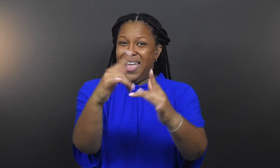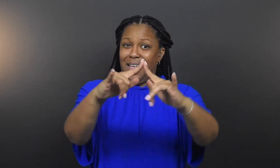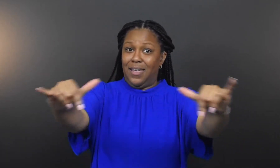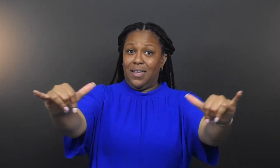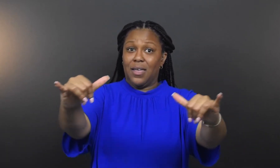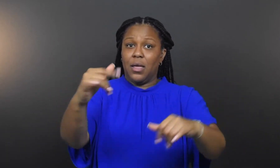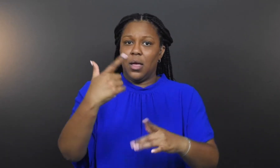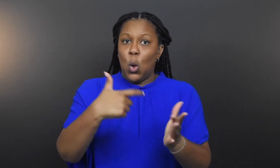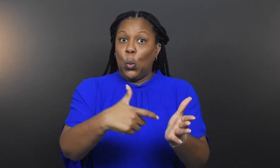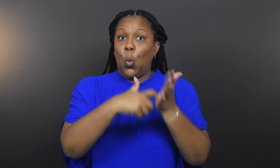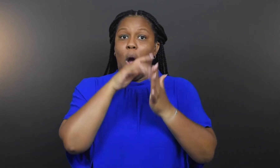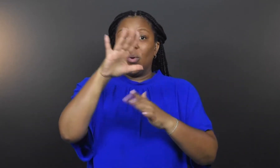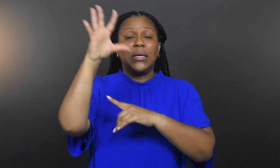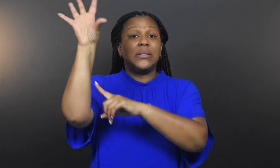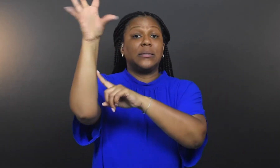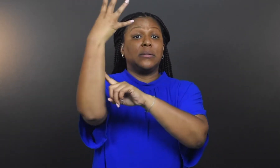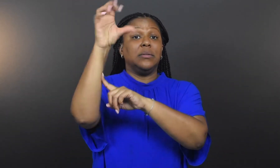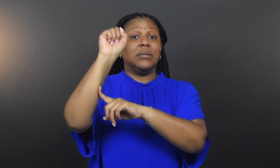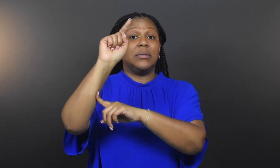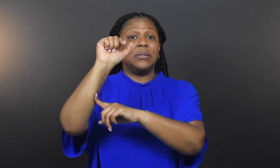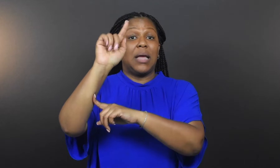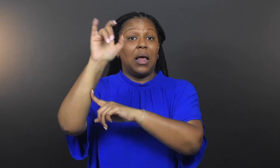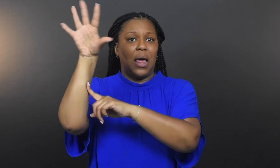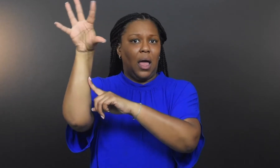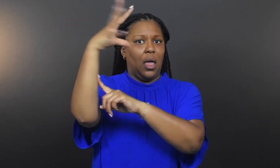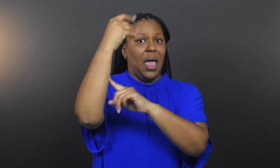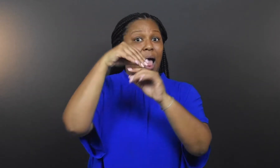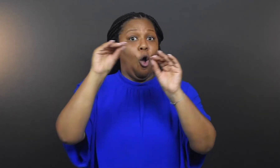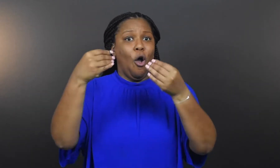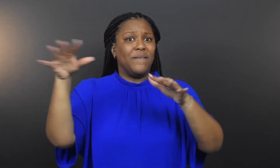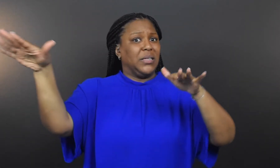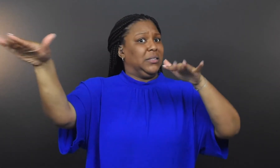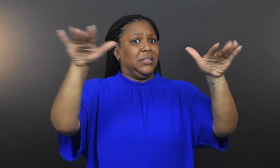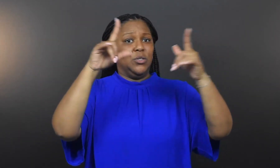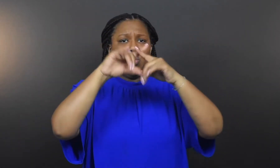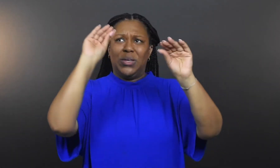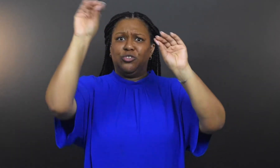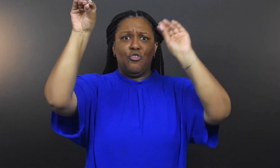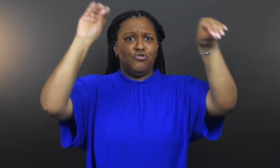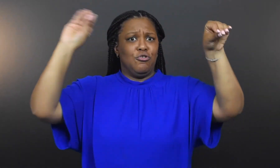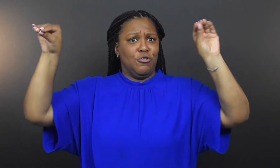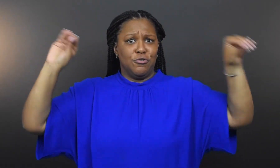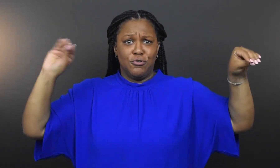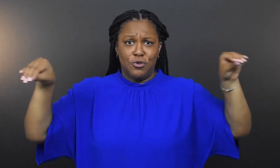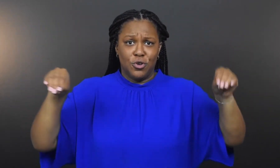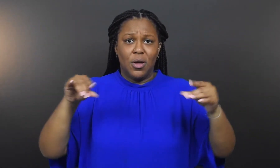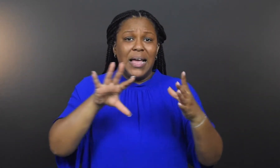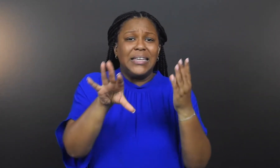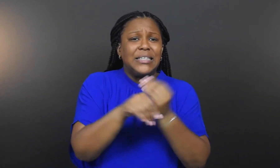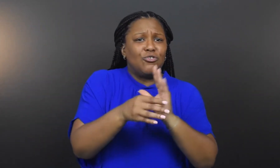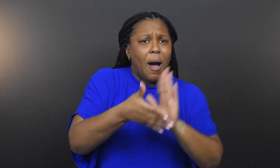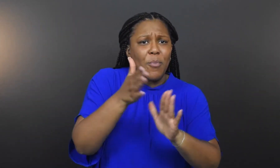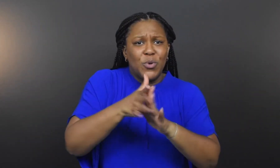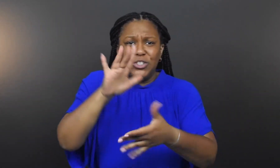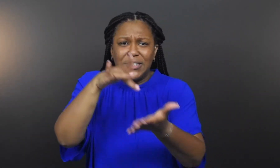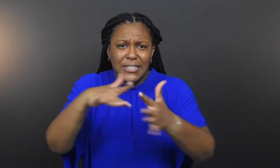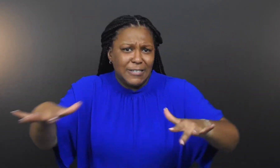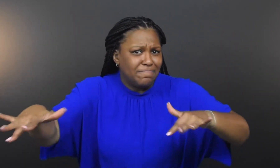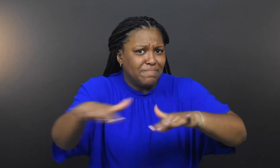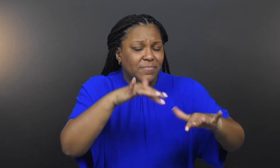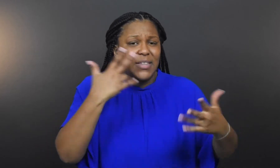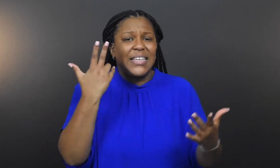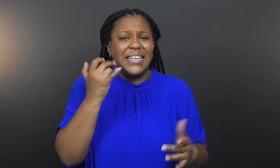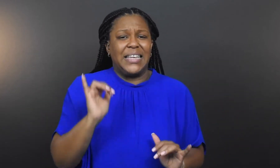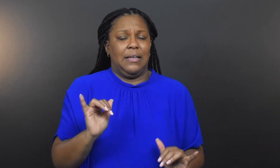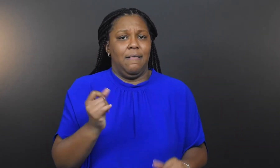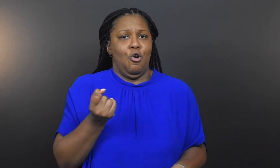office to be installed as an additional operations center.